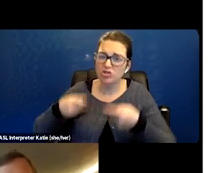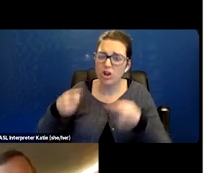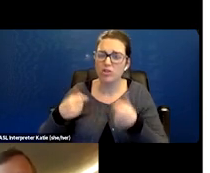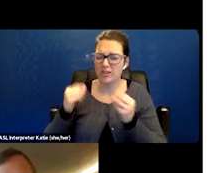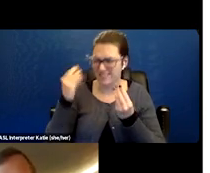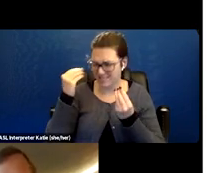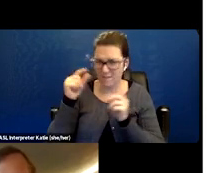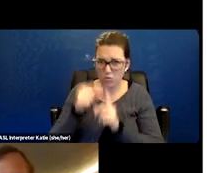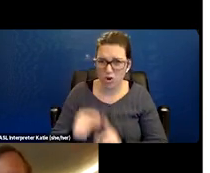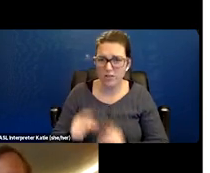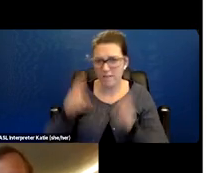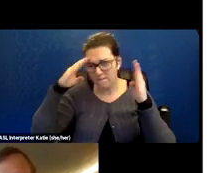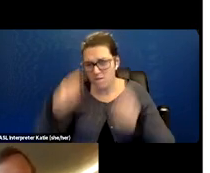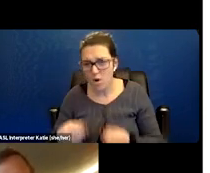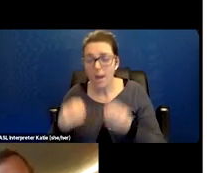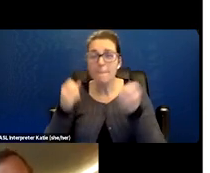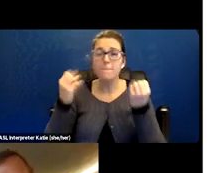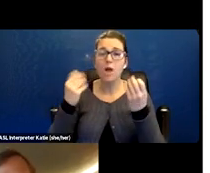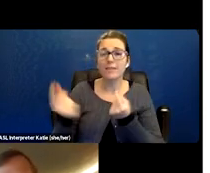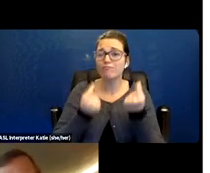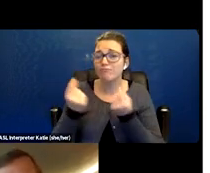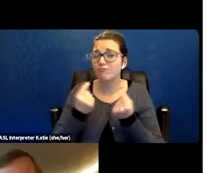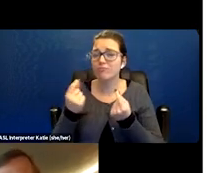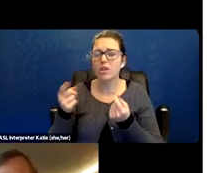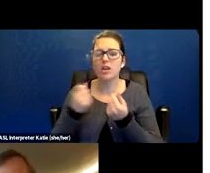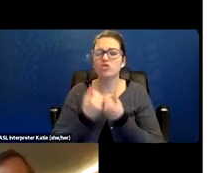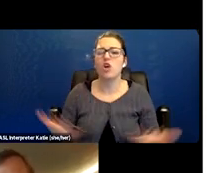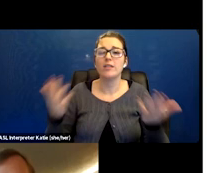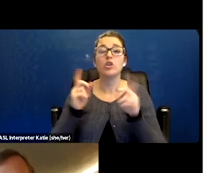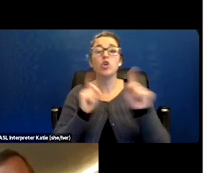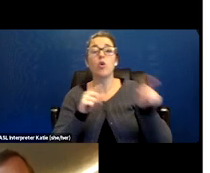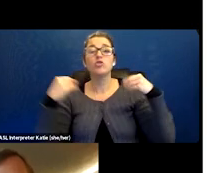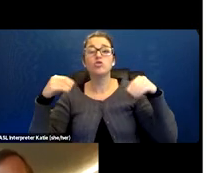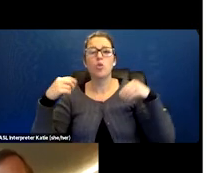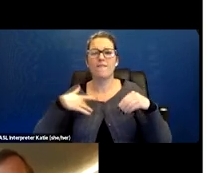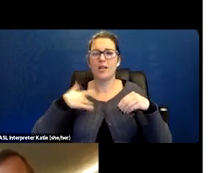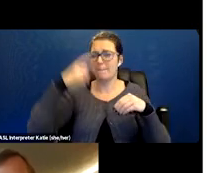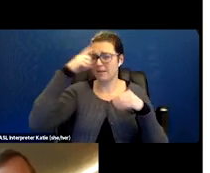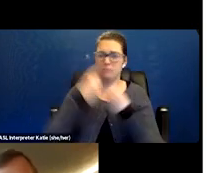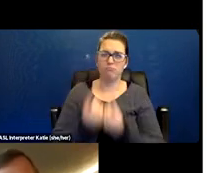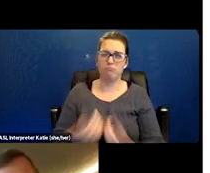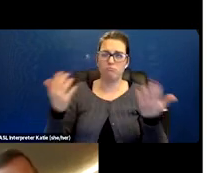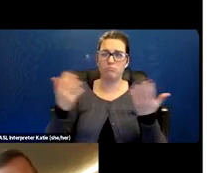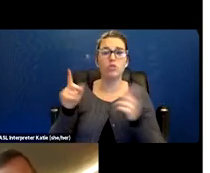multitasking and is mentally exhausted going to the store. She has undergone an extensive workup by a cardiologist and pulmonologist.